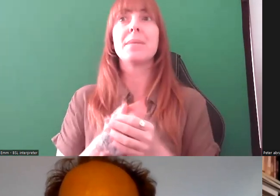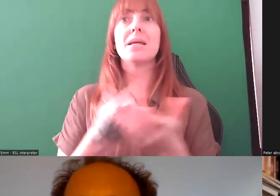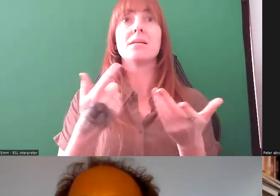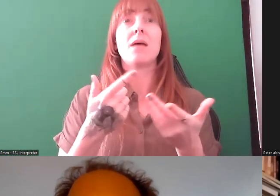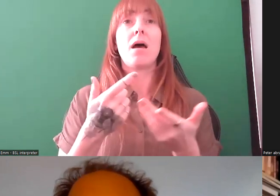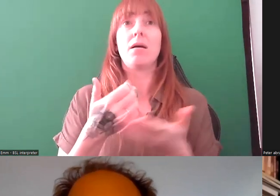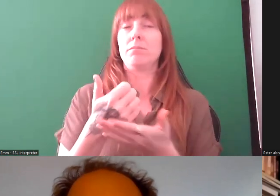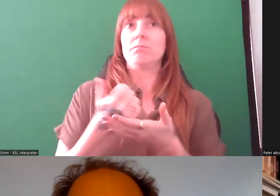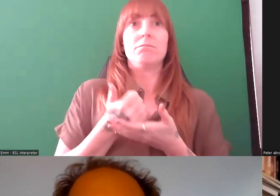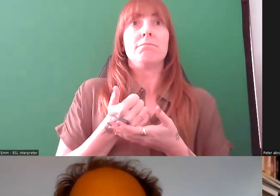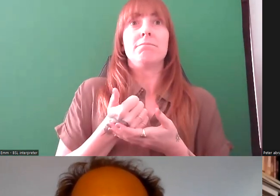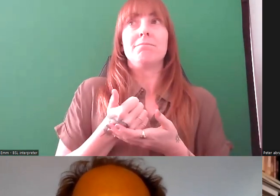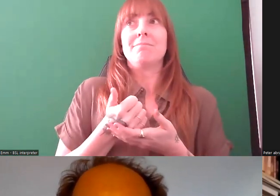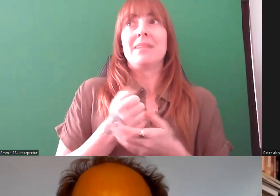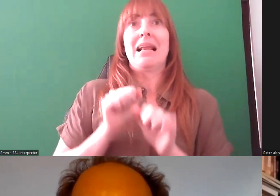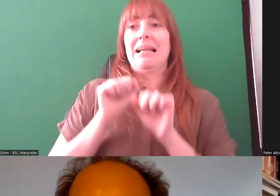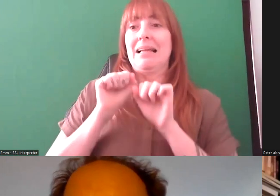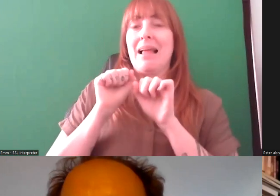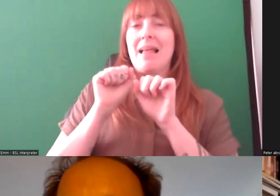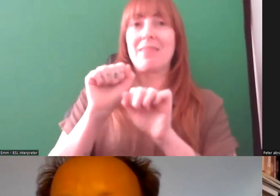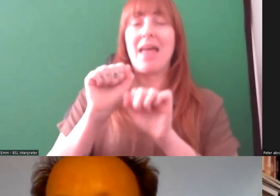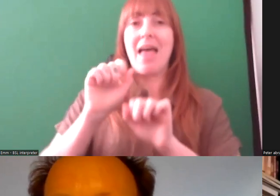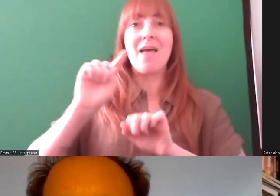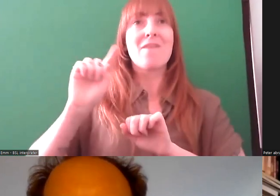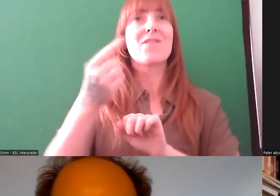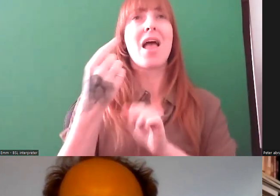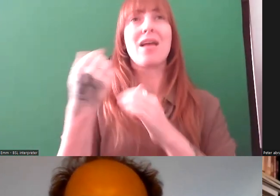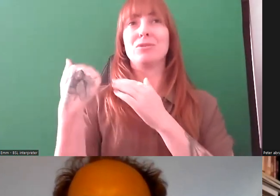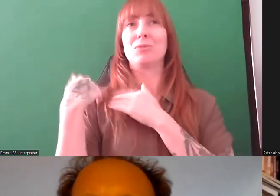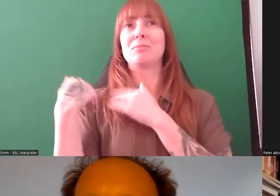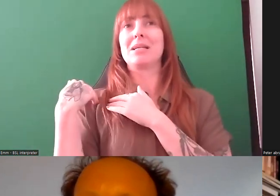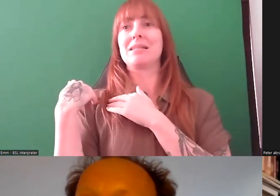what they signed up for when they got involved with an exhibition project. I feel because